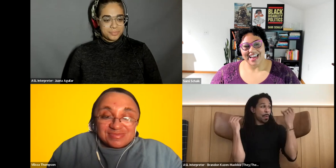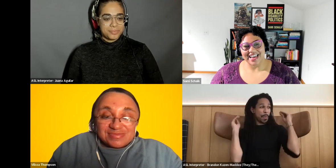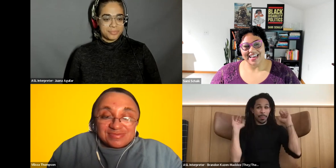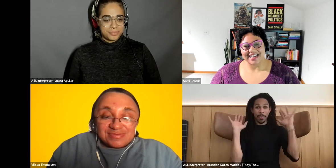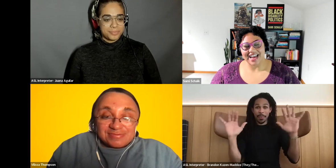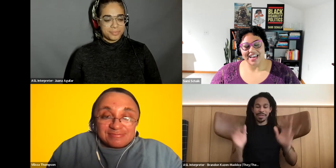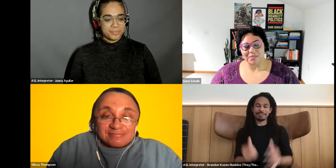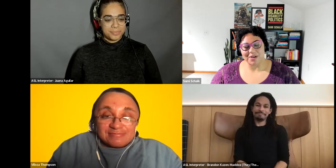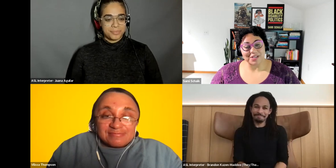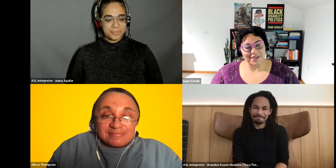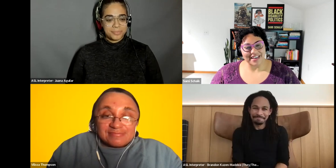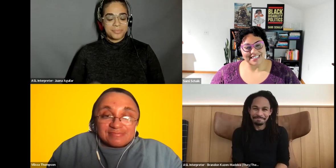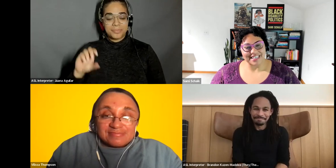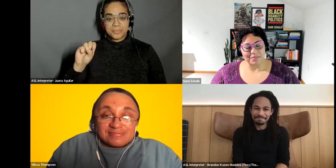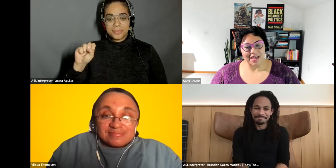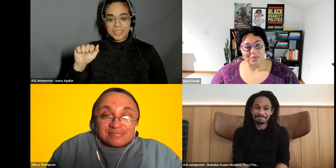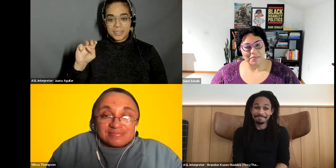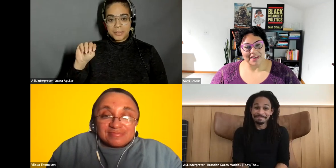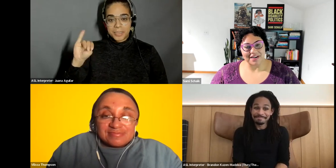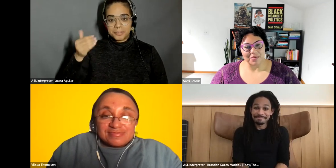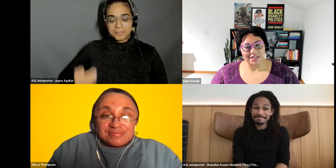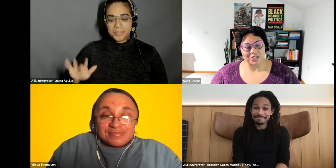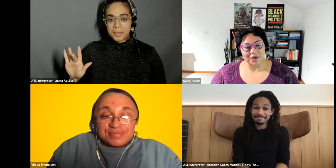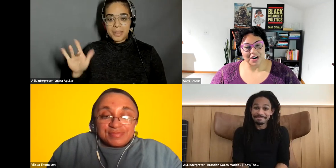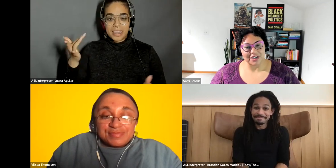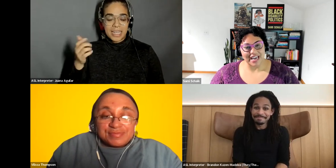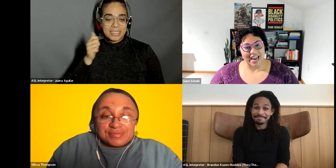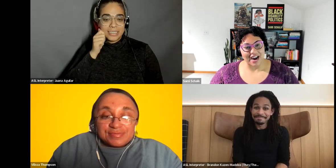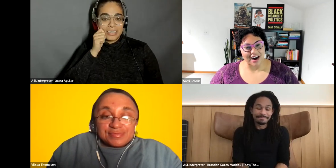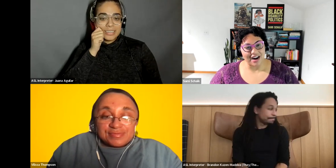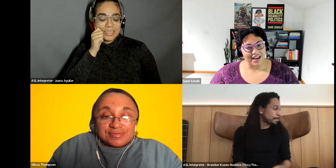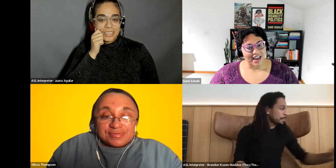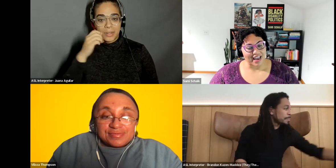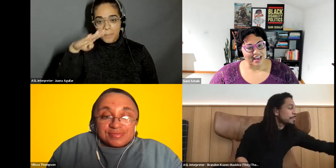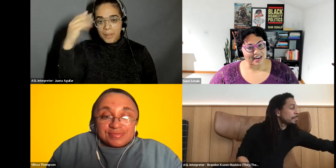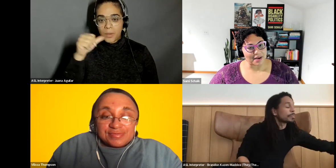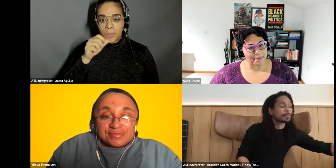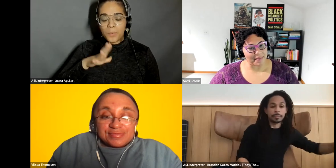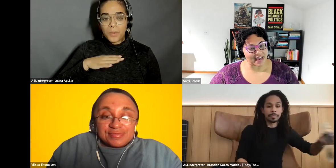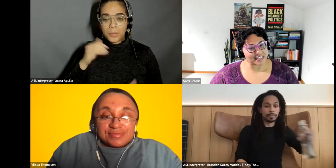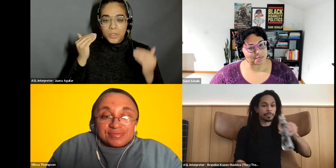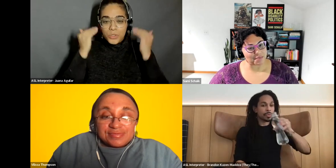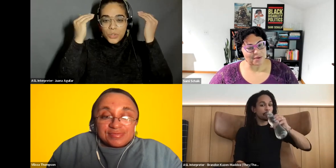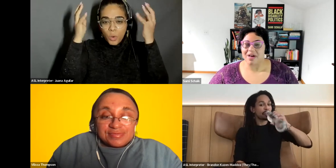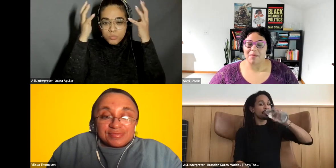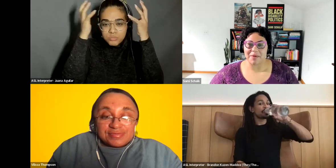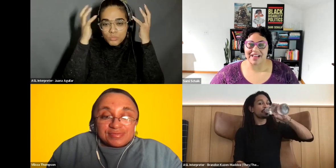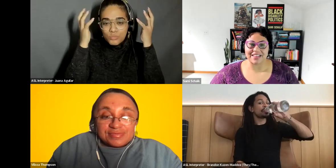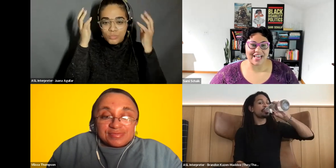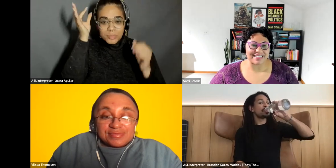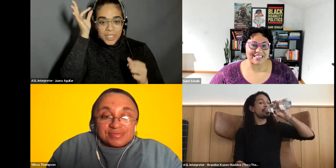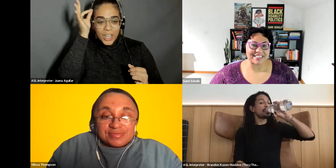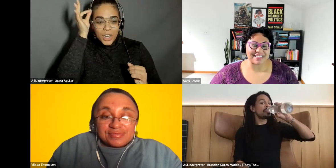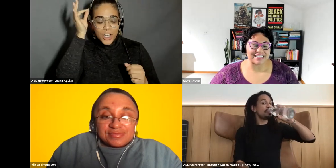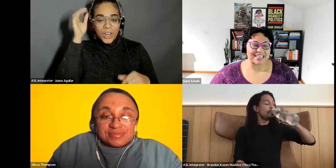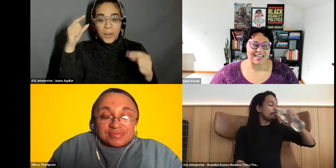Sami Schalk: And I am also a light-skinned black woman with short curly hair and pink to purple ombre glasses.